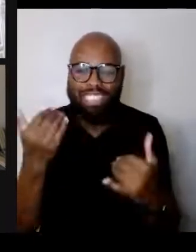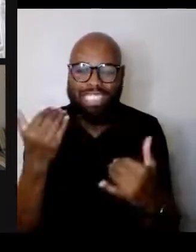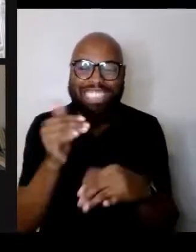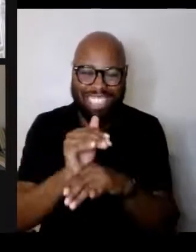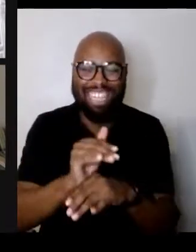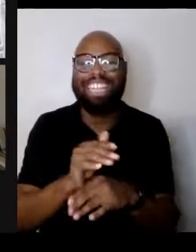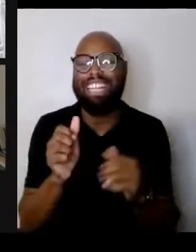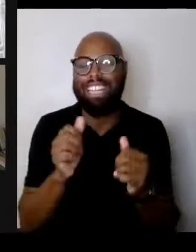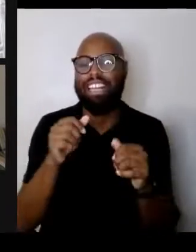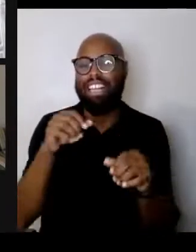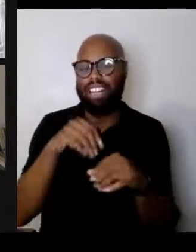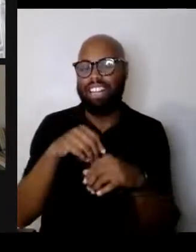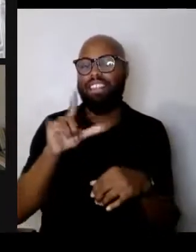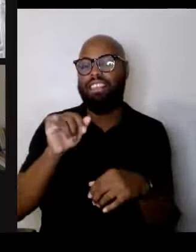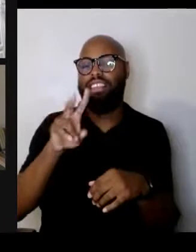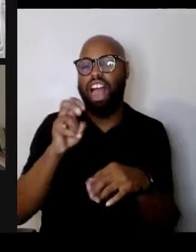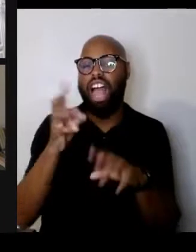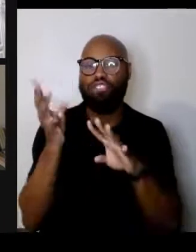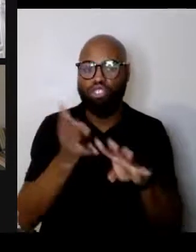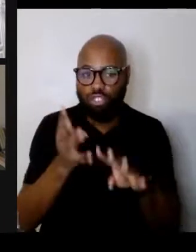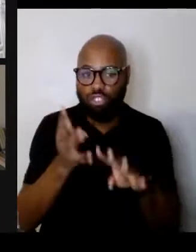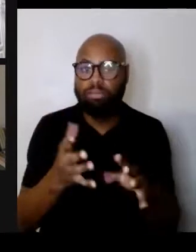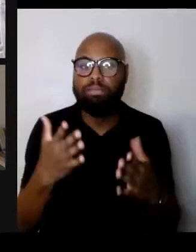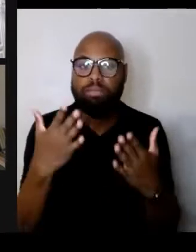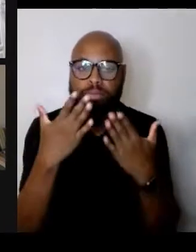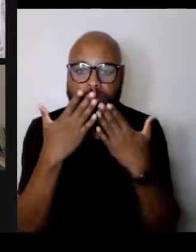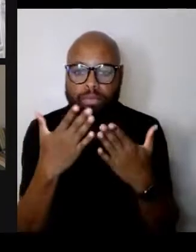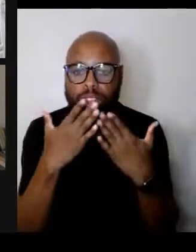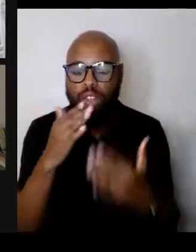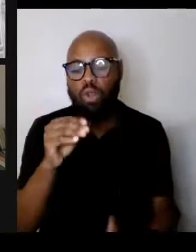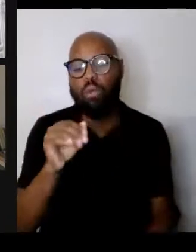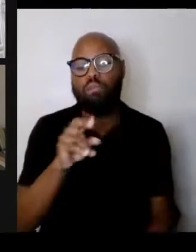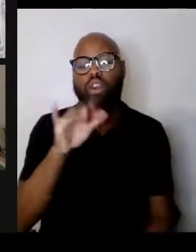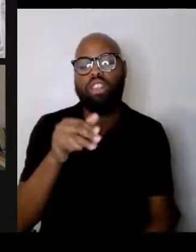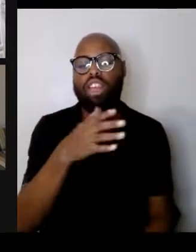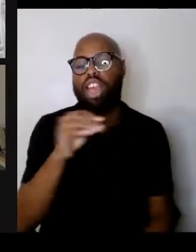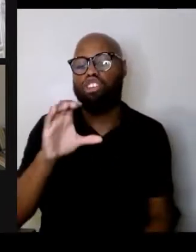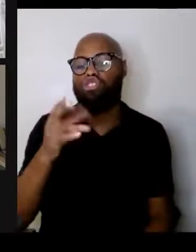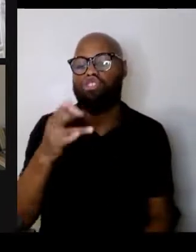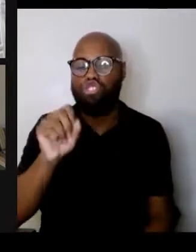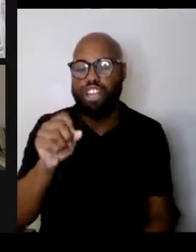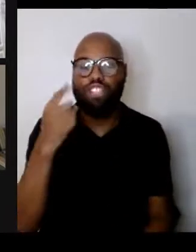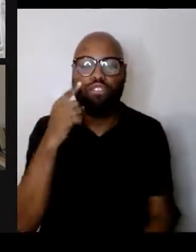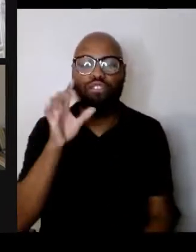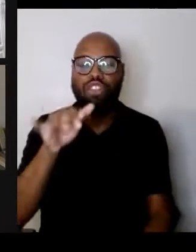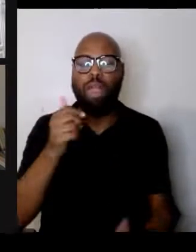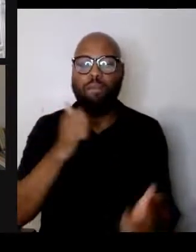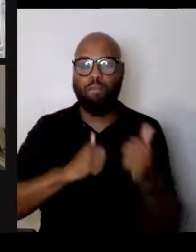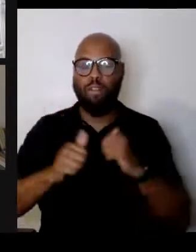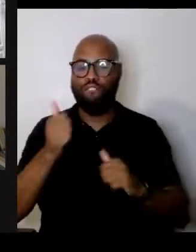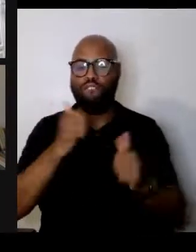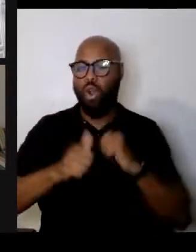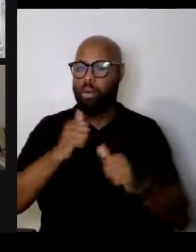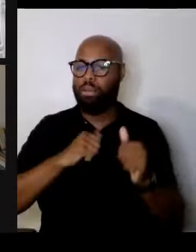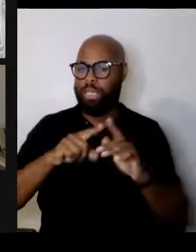and thank you Morley and Chris Bruce for that very moving performance at the top. You created just the right atmosphere